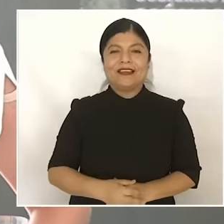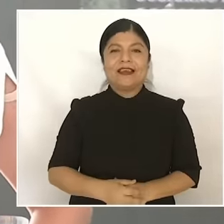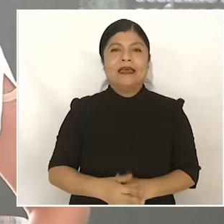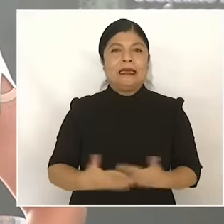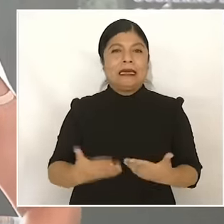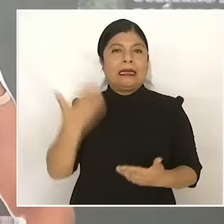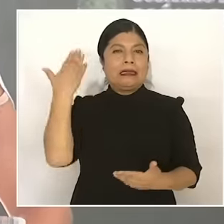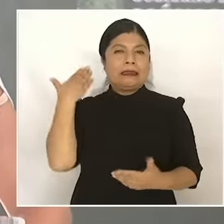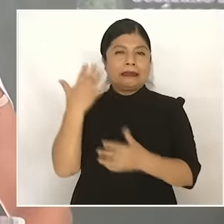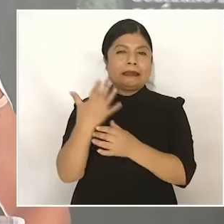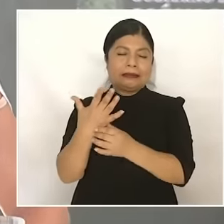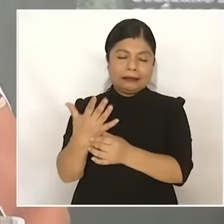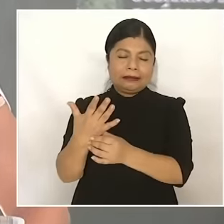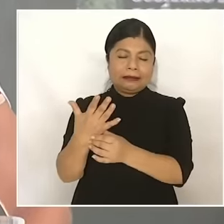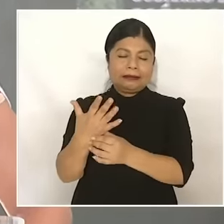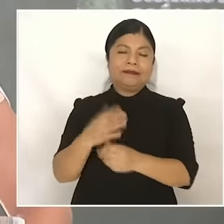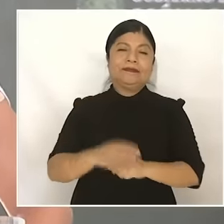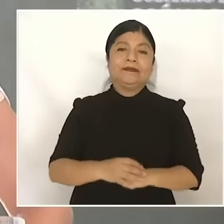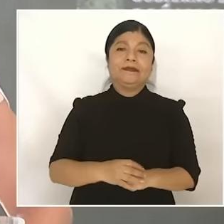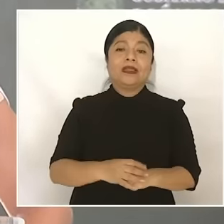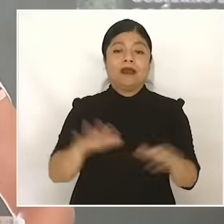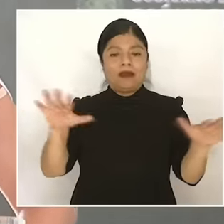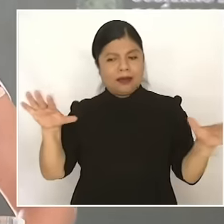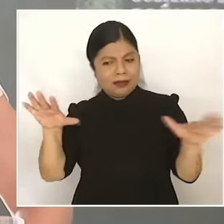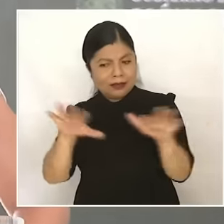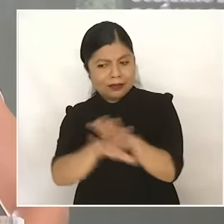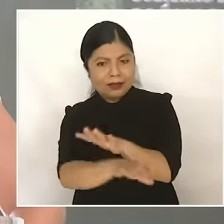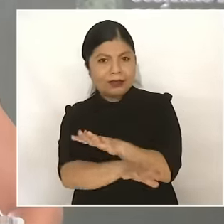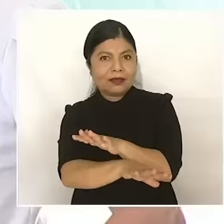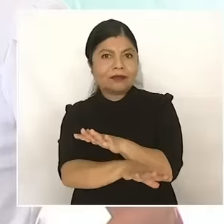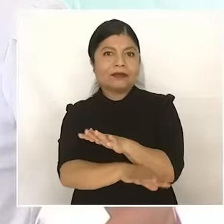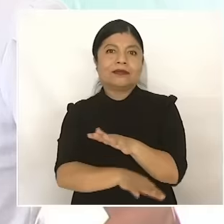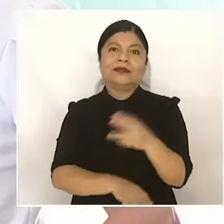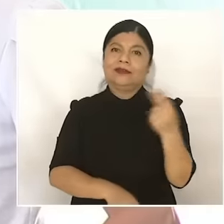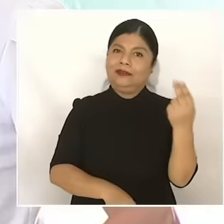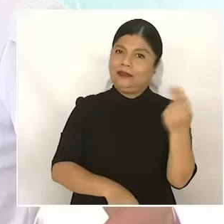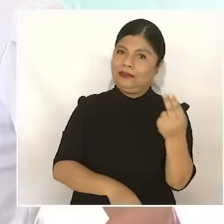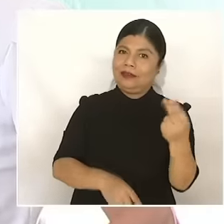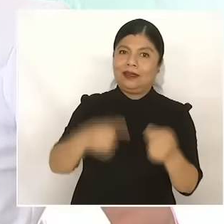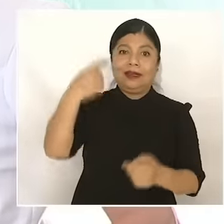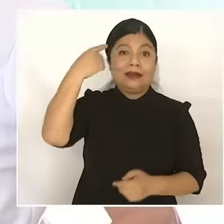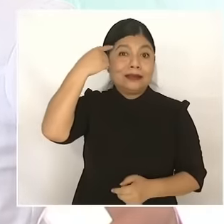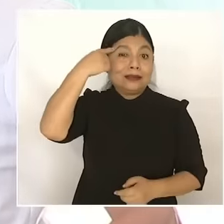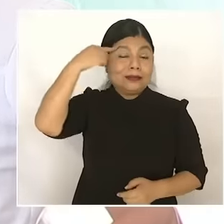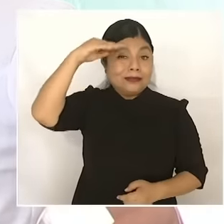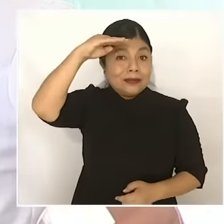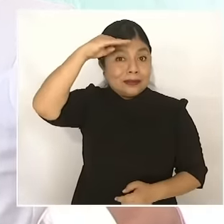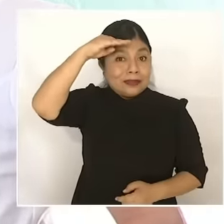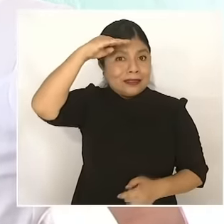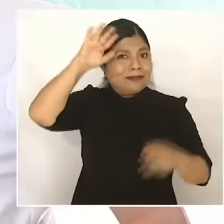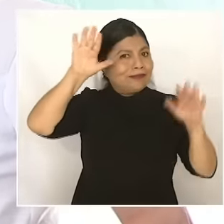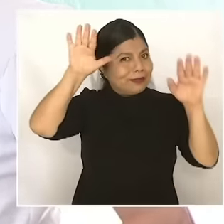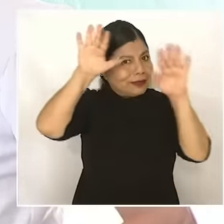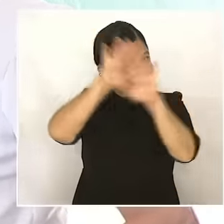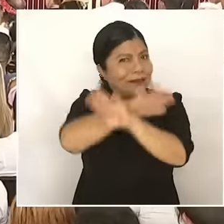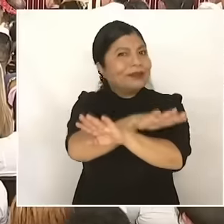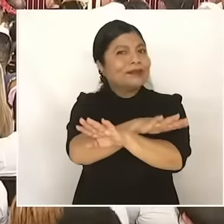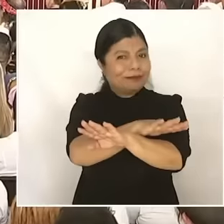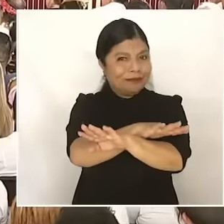also requires a different way of thinking, we never manage to dimension what